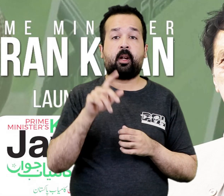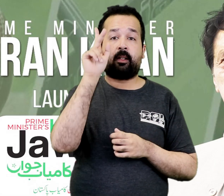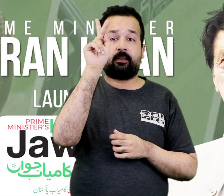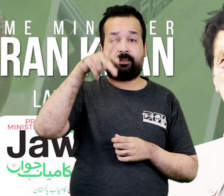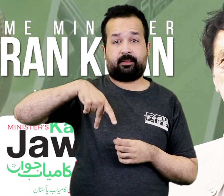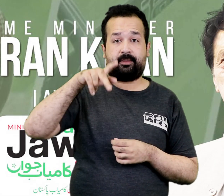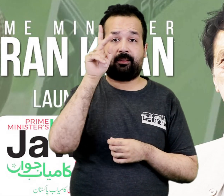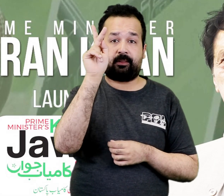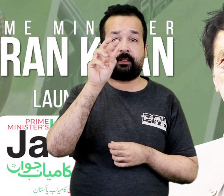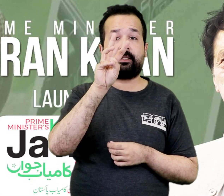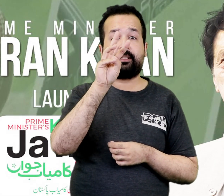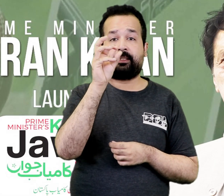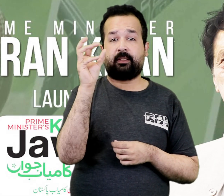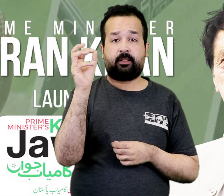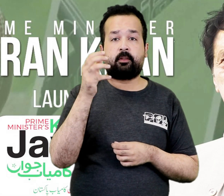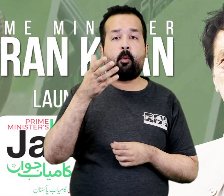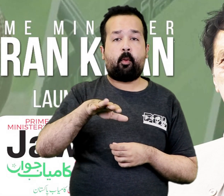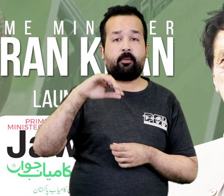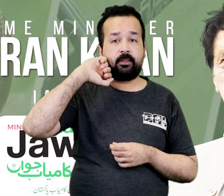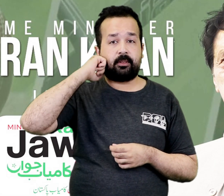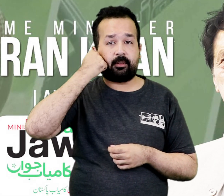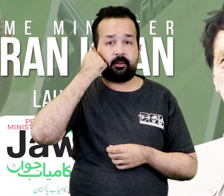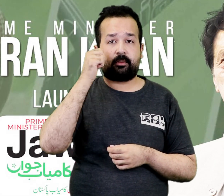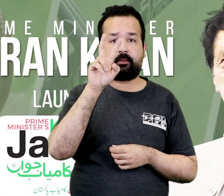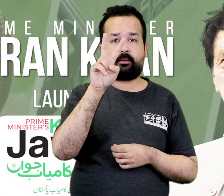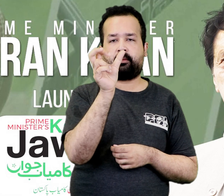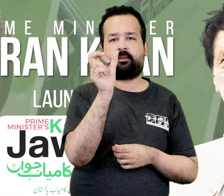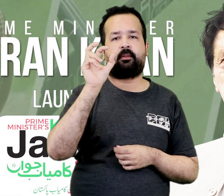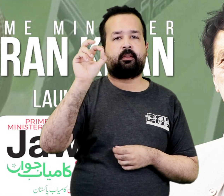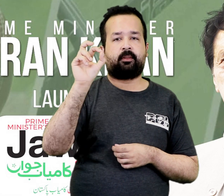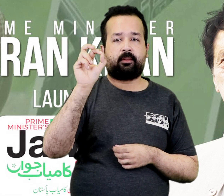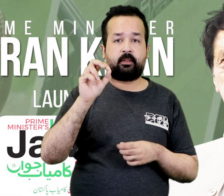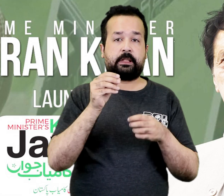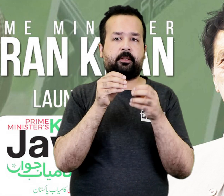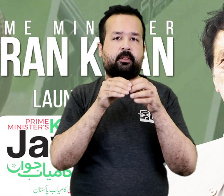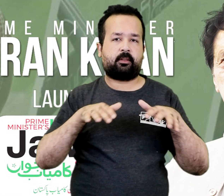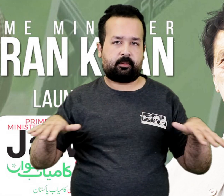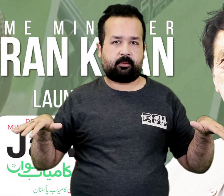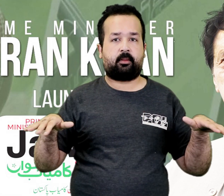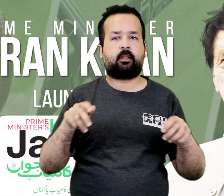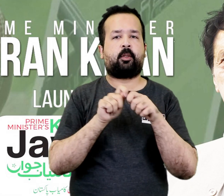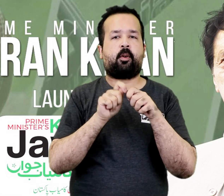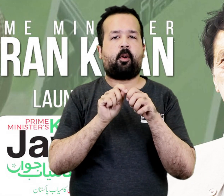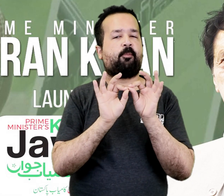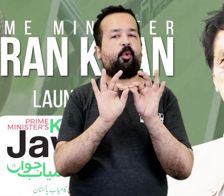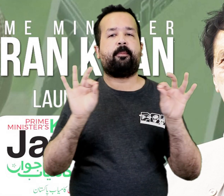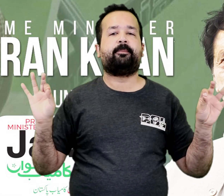The Govt has constructed 300 sports grounds in Khyber Pakhtunkhwa and 260 in Punjab.